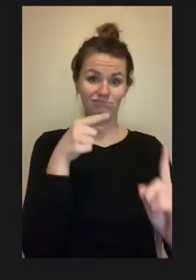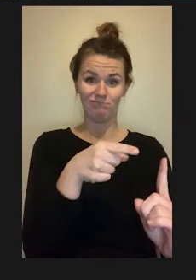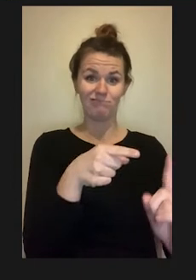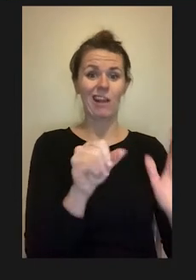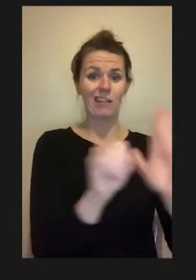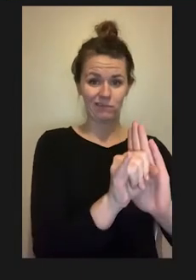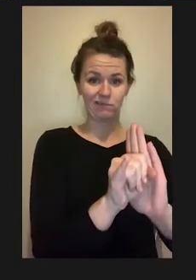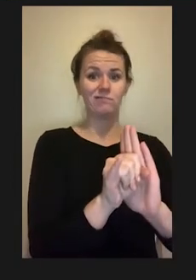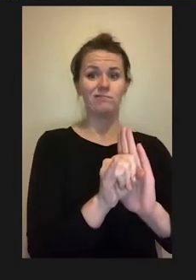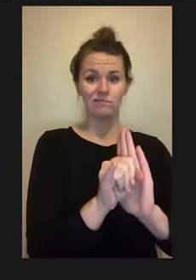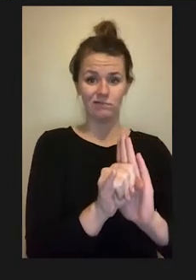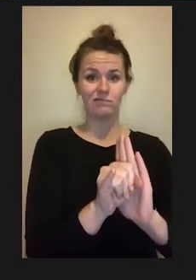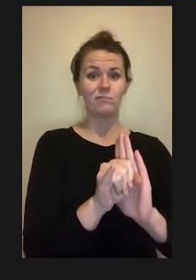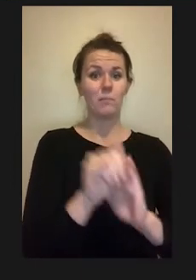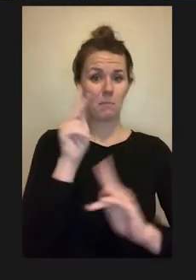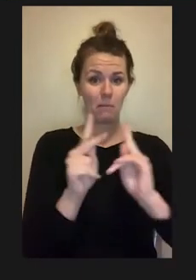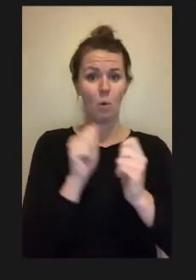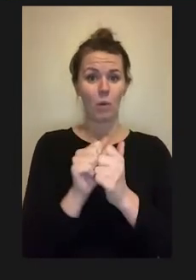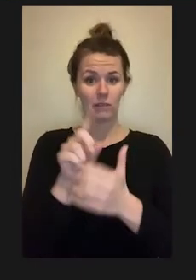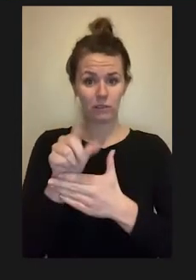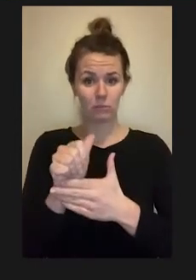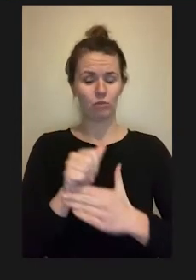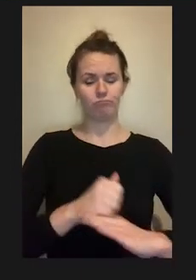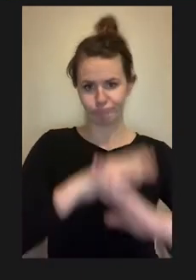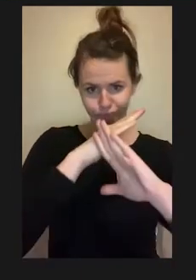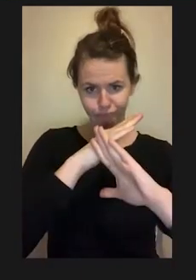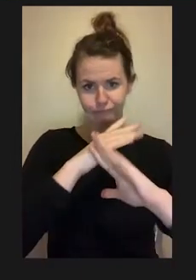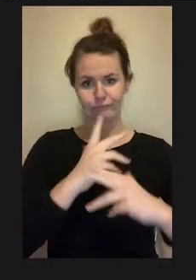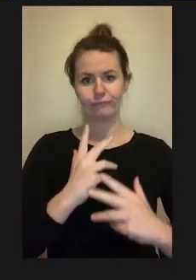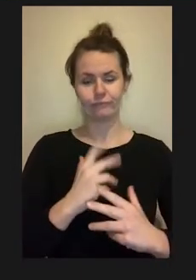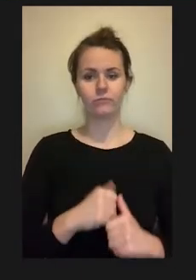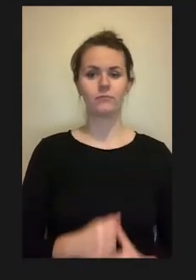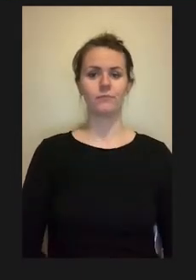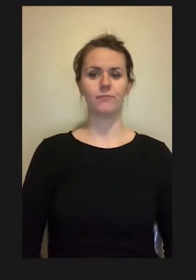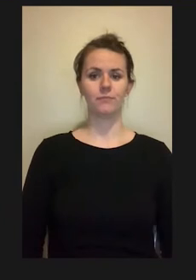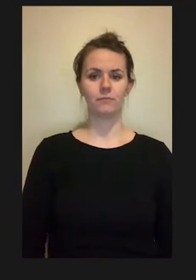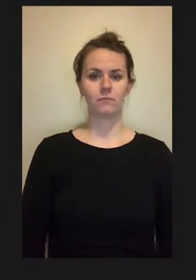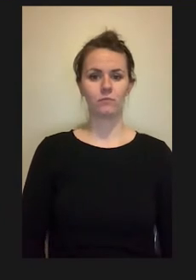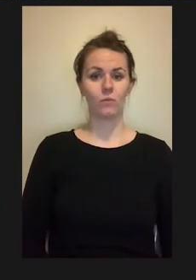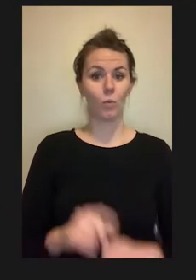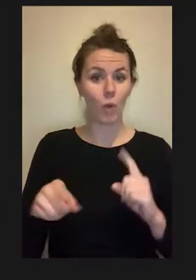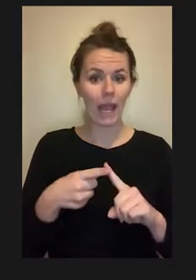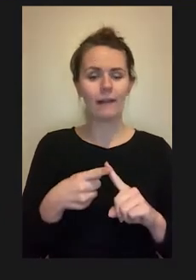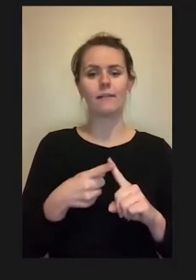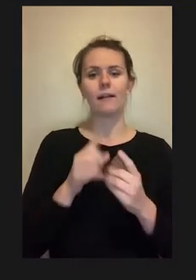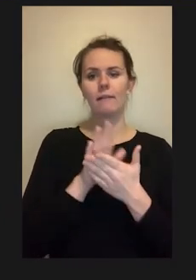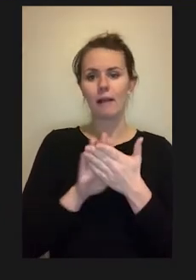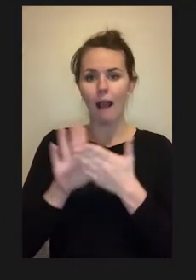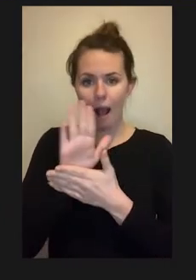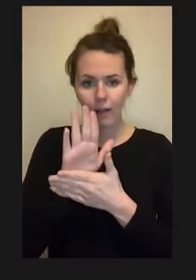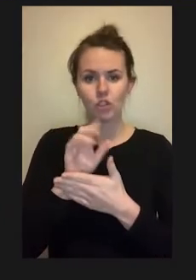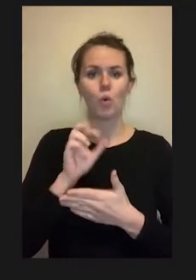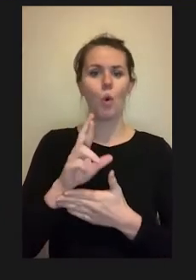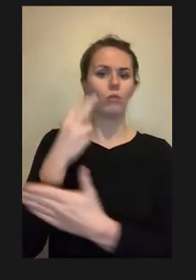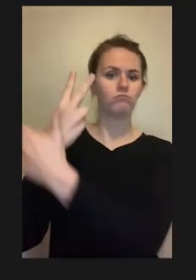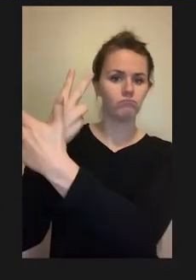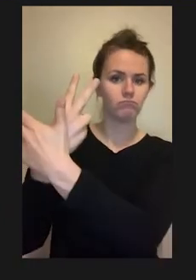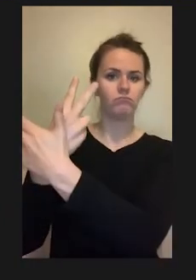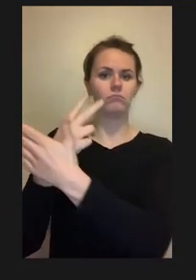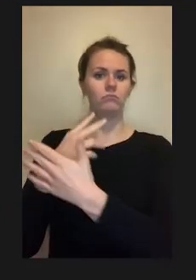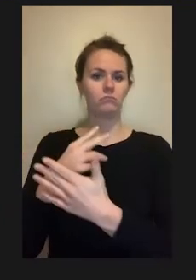ultimate success of students in post-secondary and advanced graduate degrees pursuing STEM.